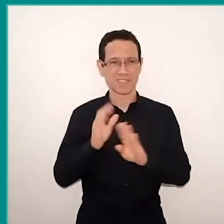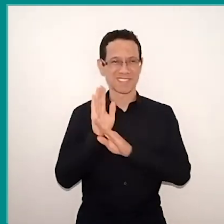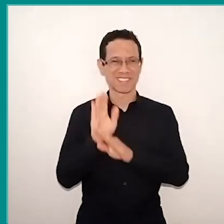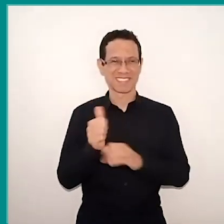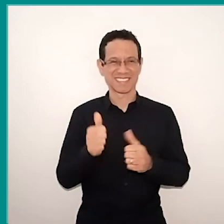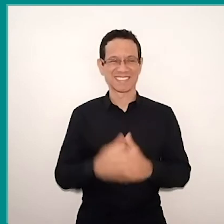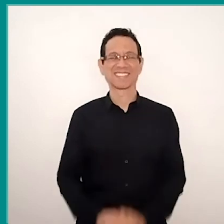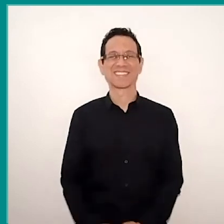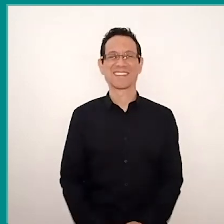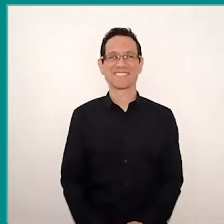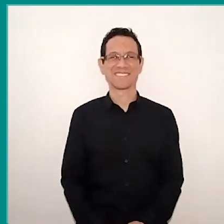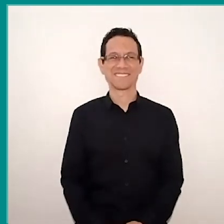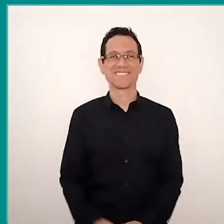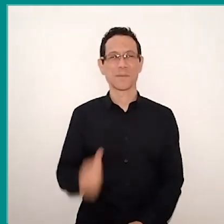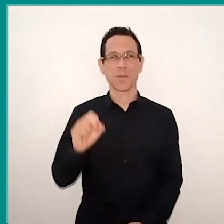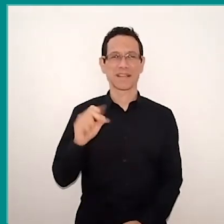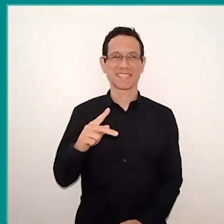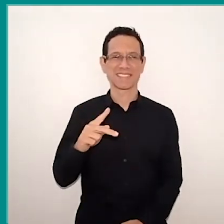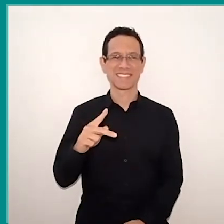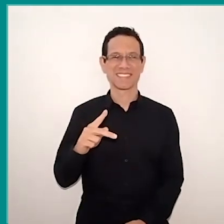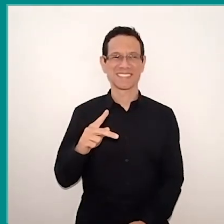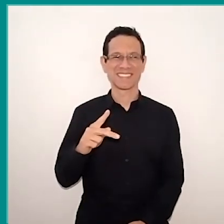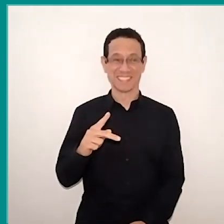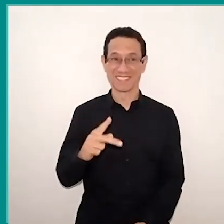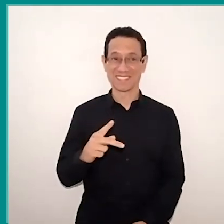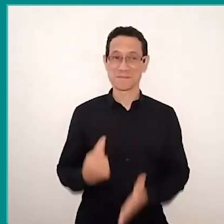Okay, Angela, you are there ready to go over the questions.